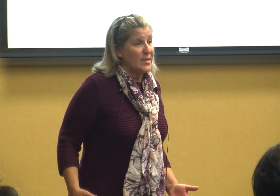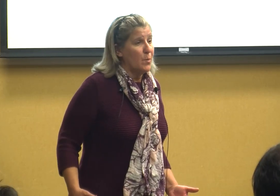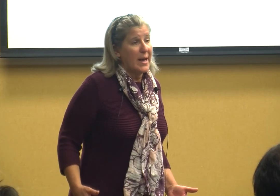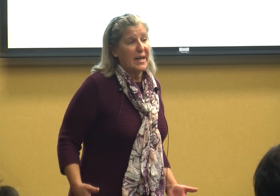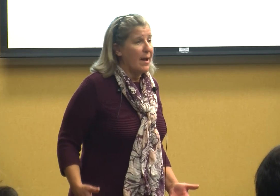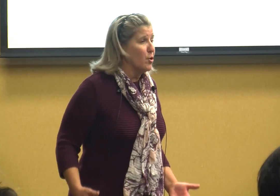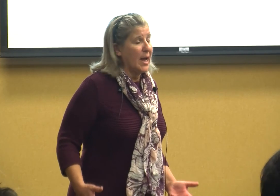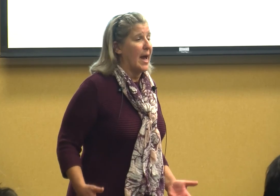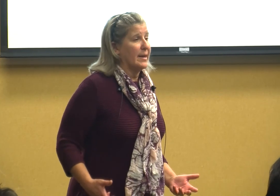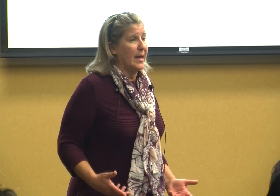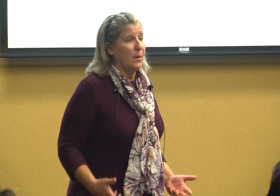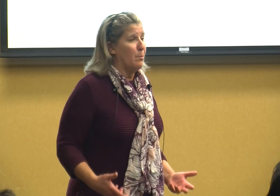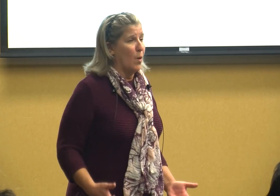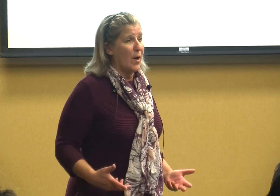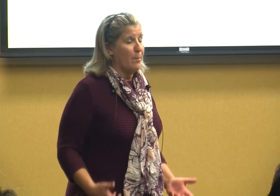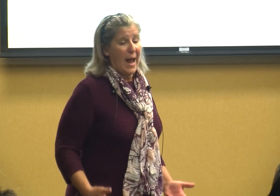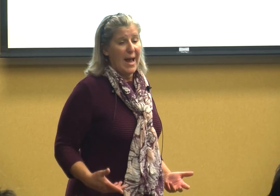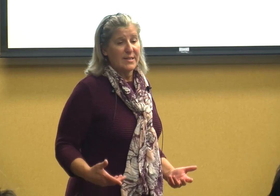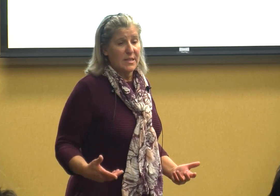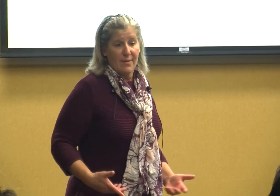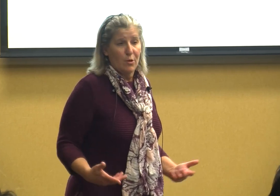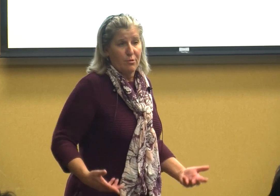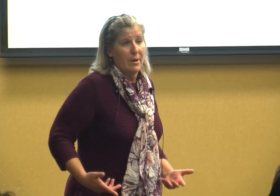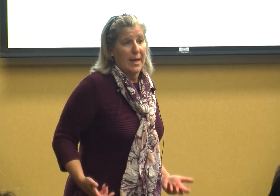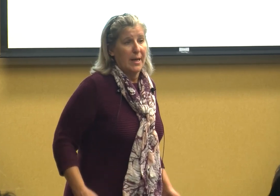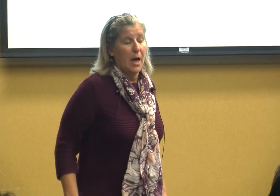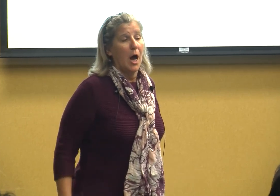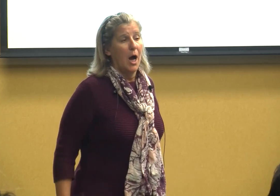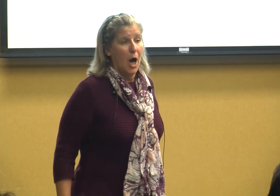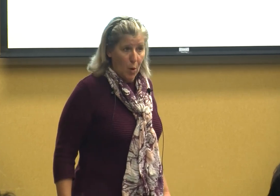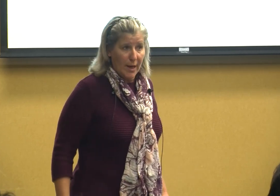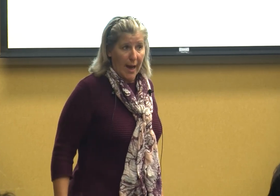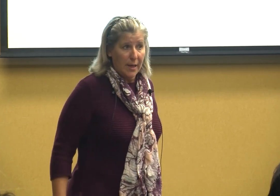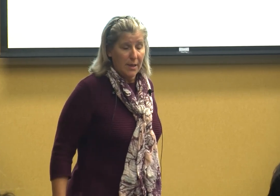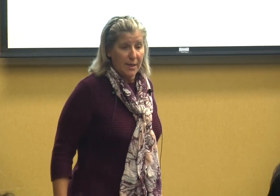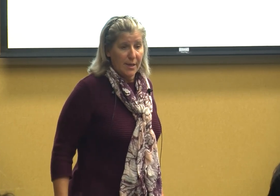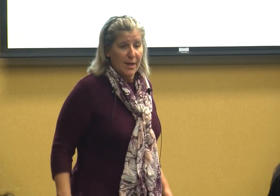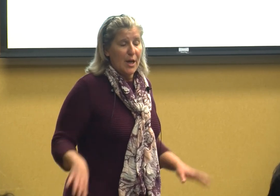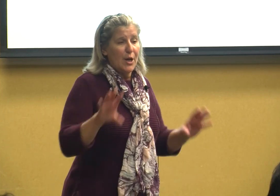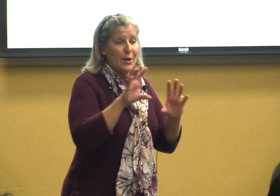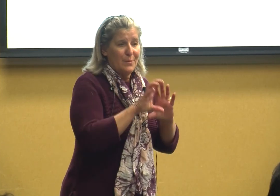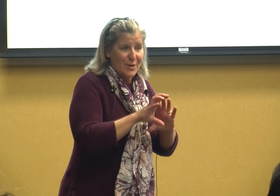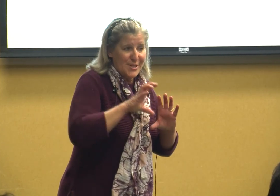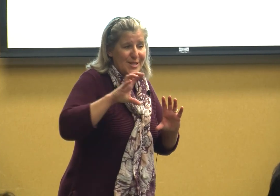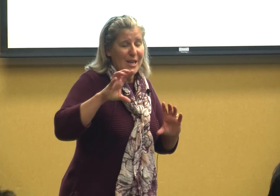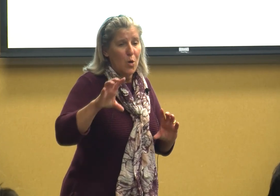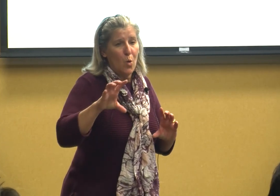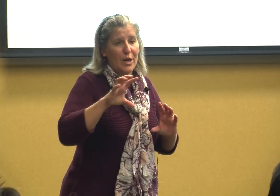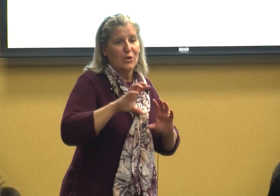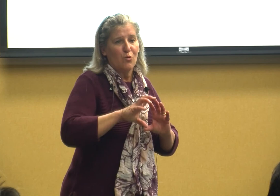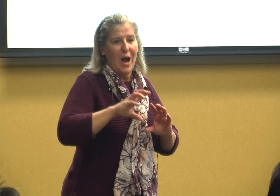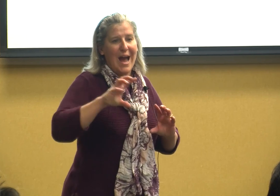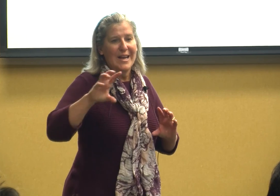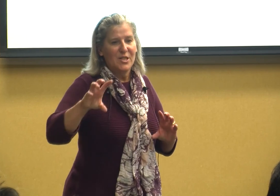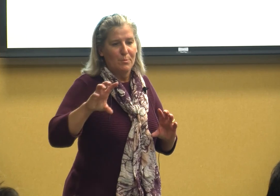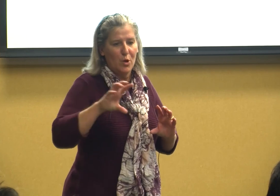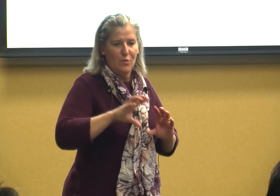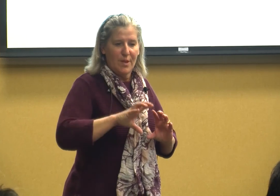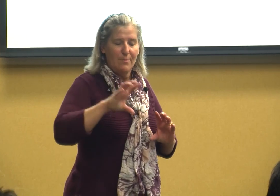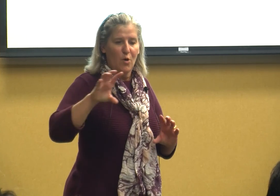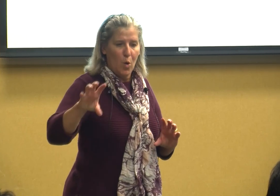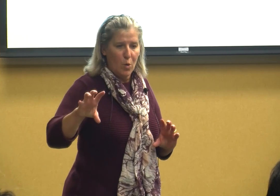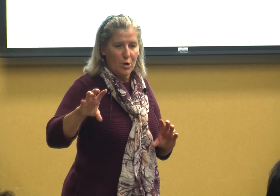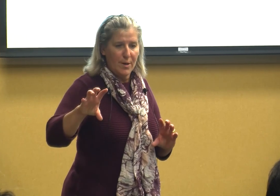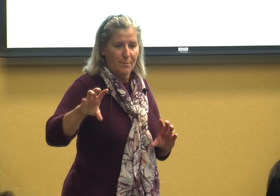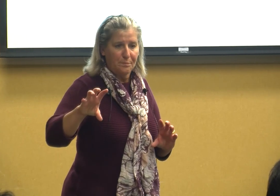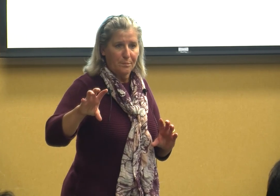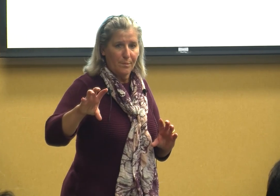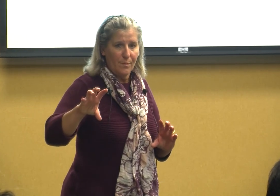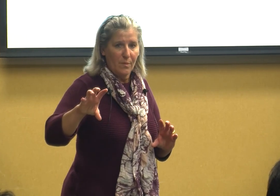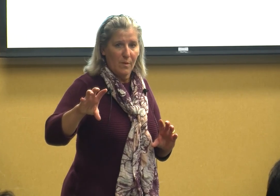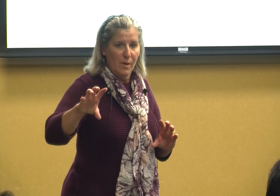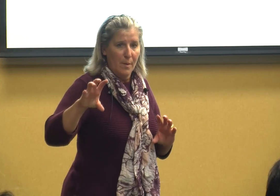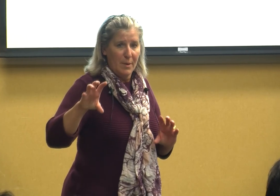may never get anywhere past level three okay you still want to try to move them forward but